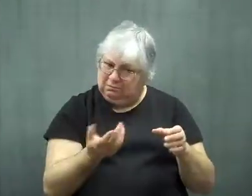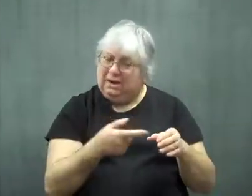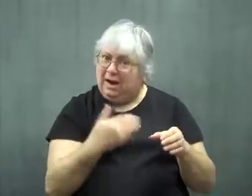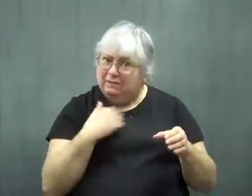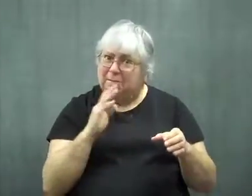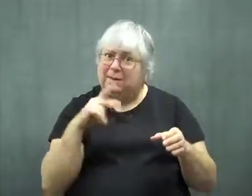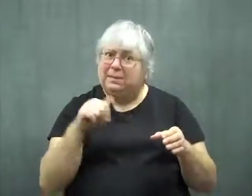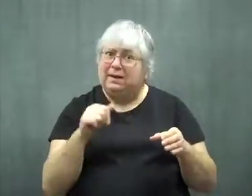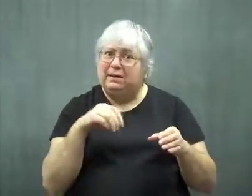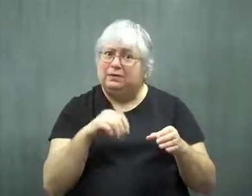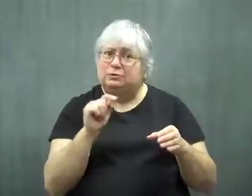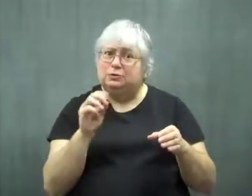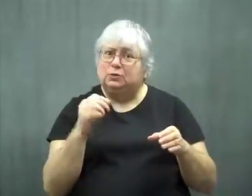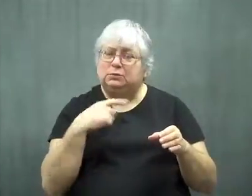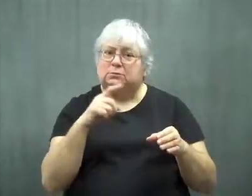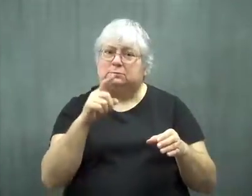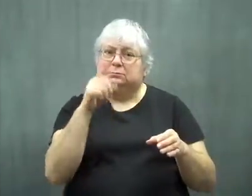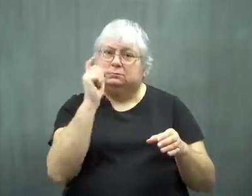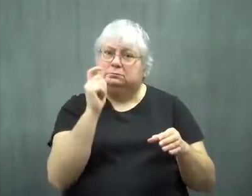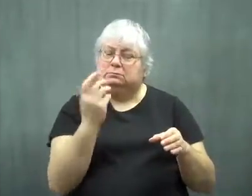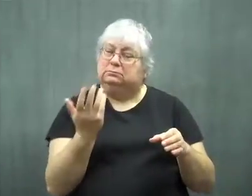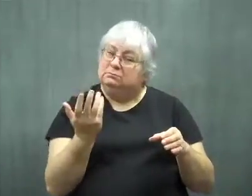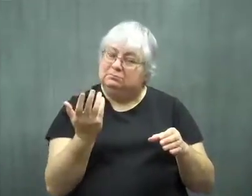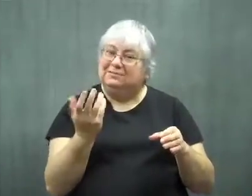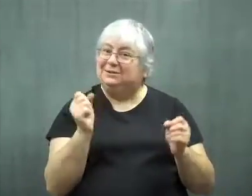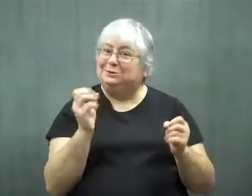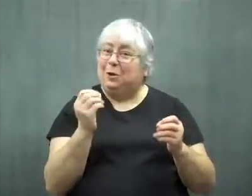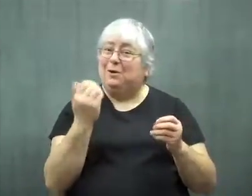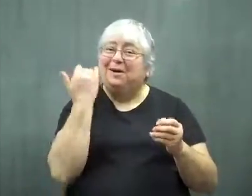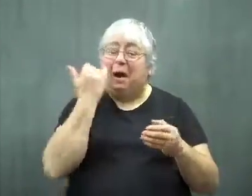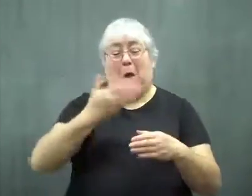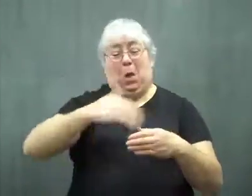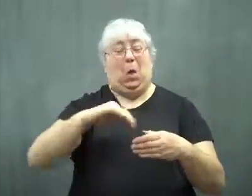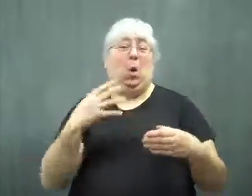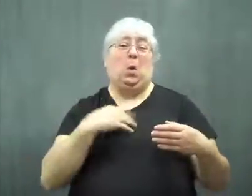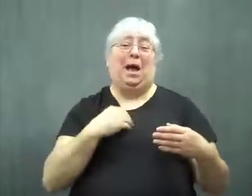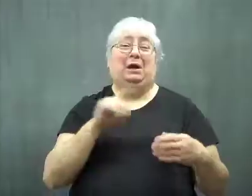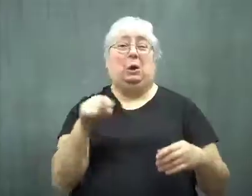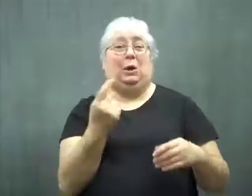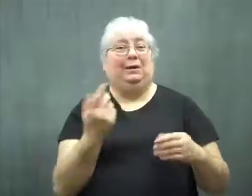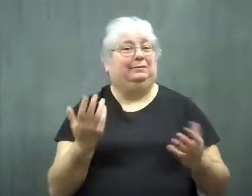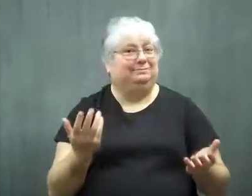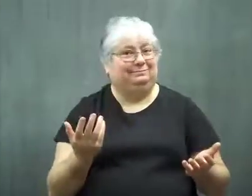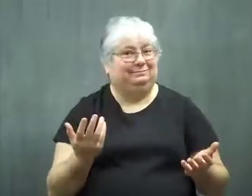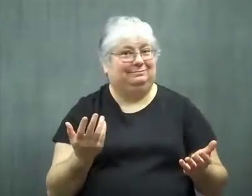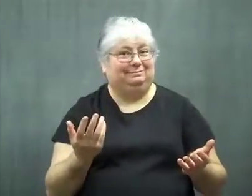They have BPA in them too. That's interesting. So it might not be just the white lining.